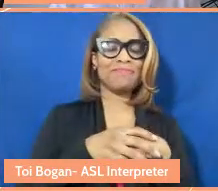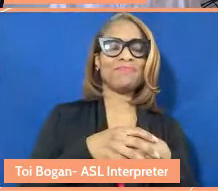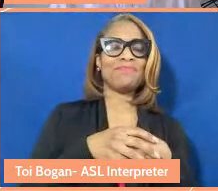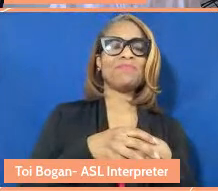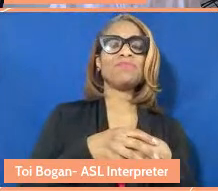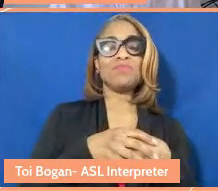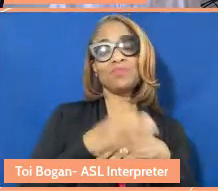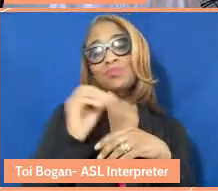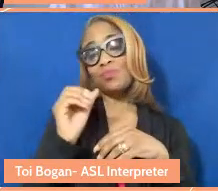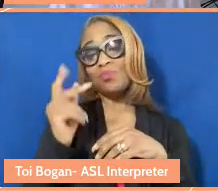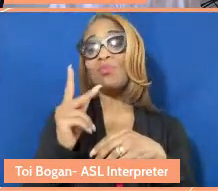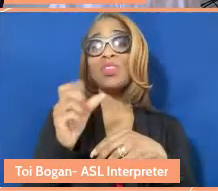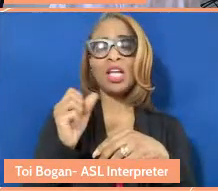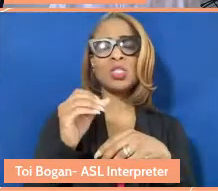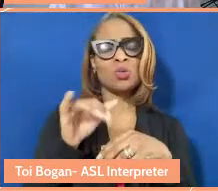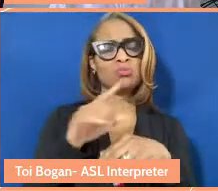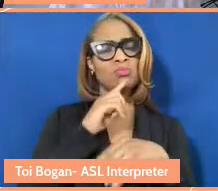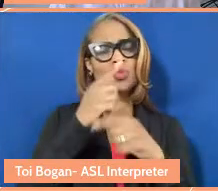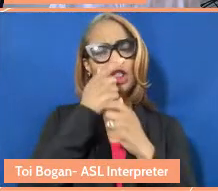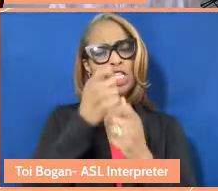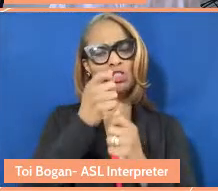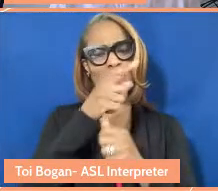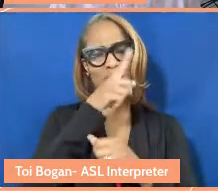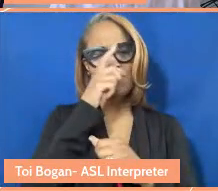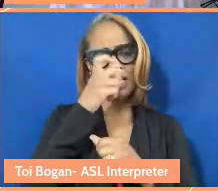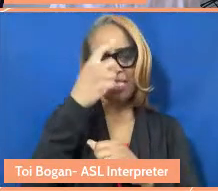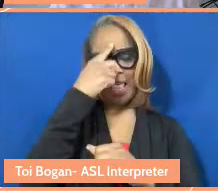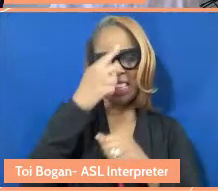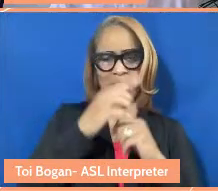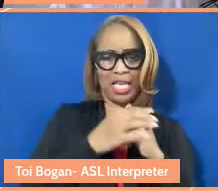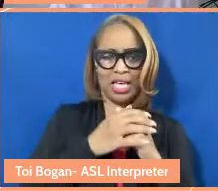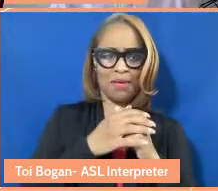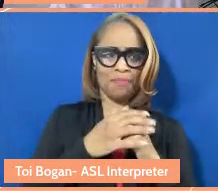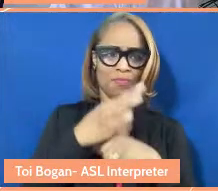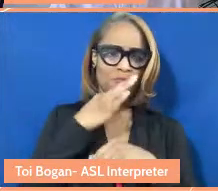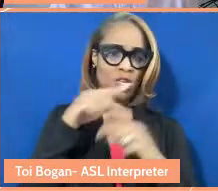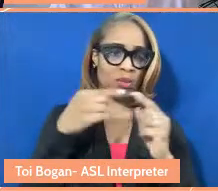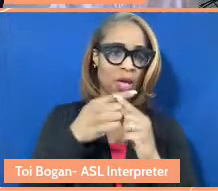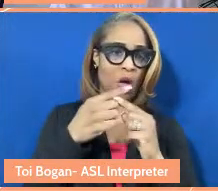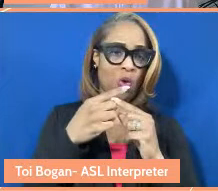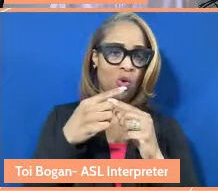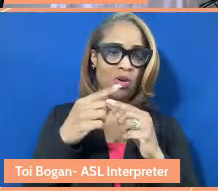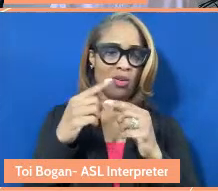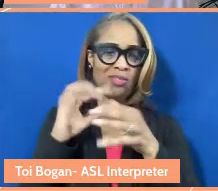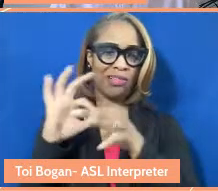It's actually interesting because I think we talked about interconnected. I would